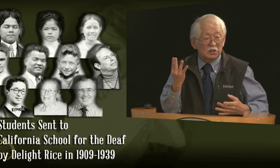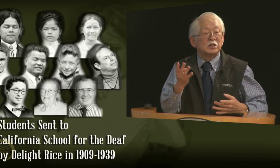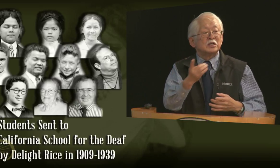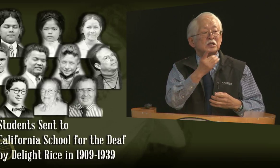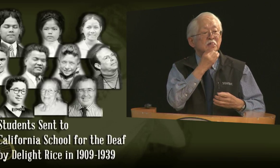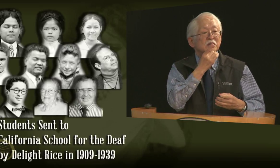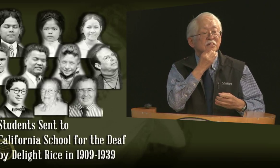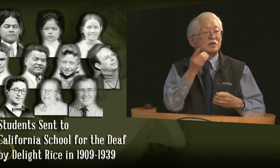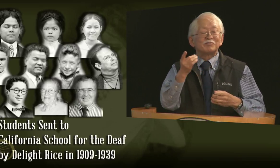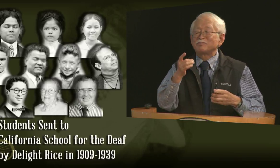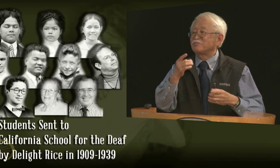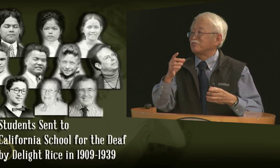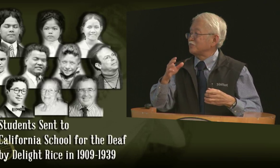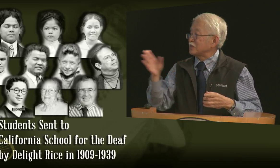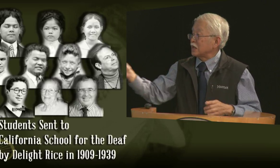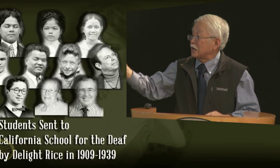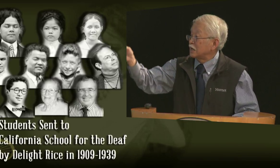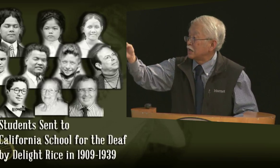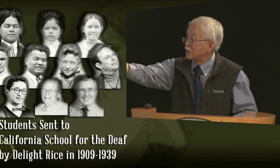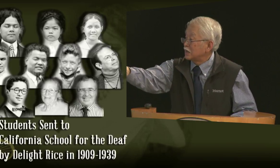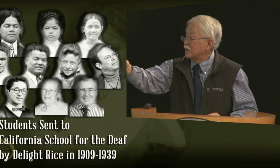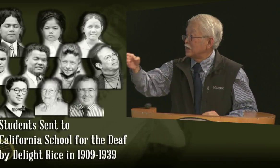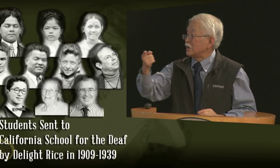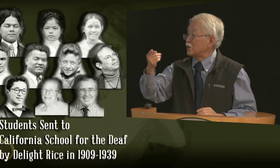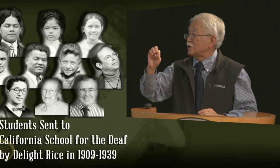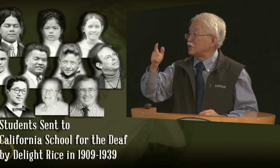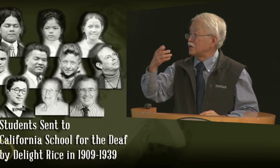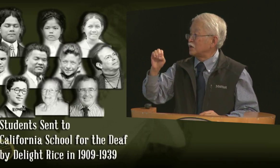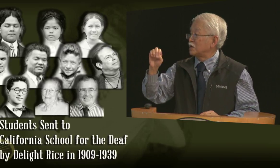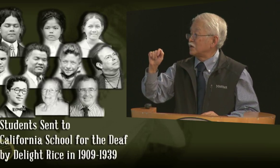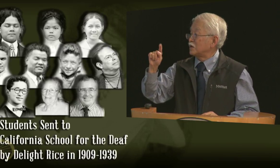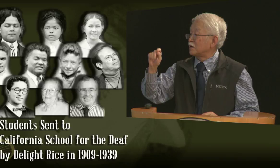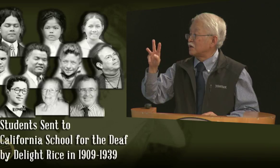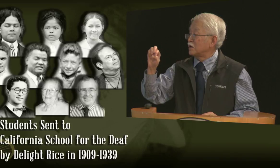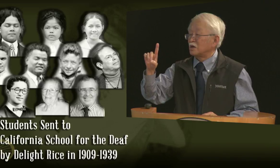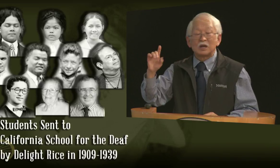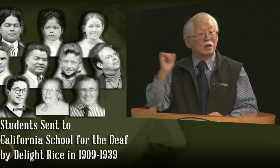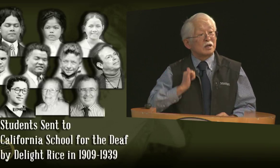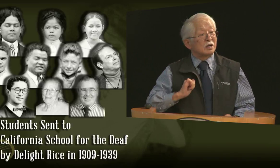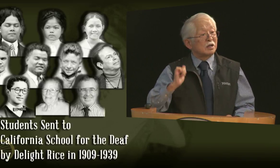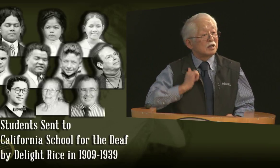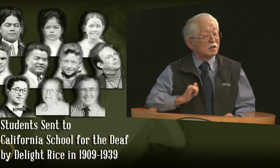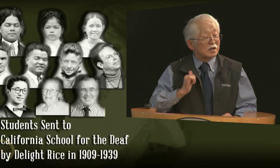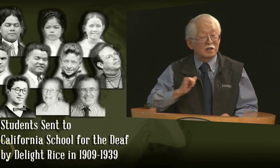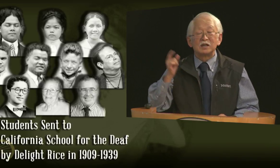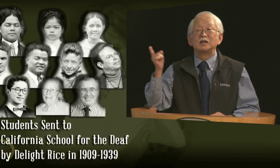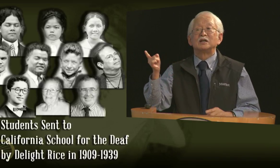Li-- all four of these lived in California the first one, George Attletweed,